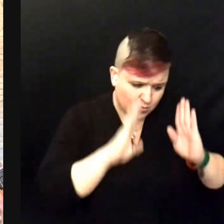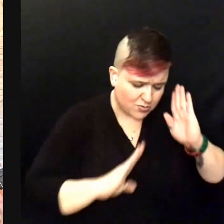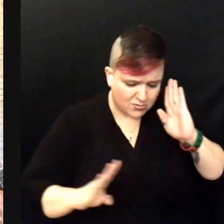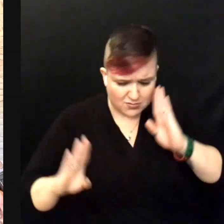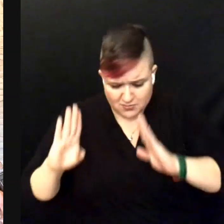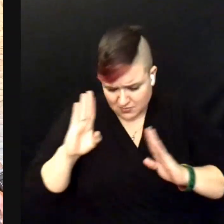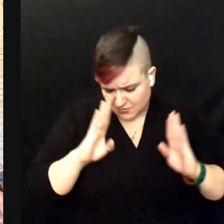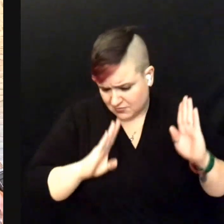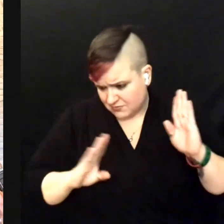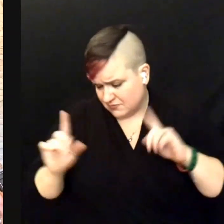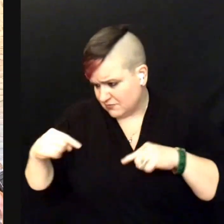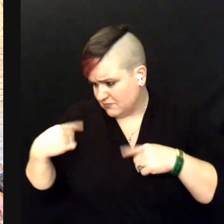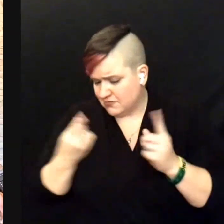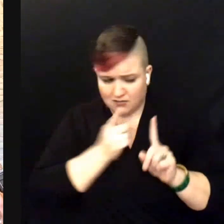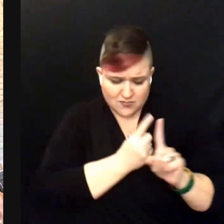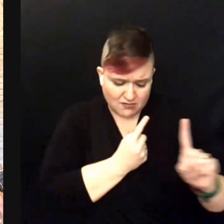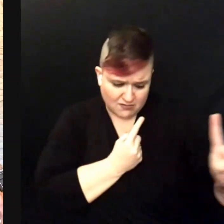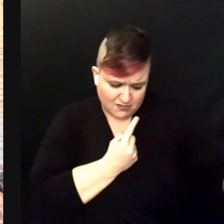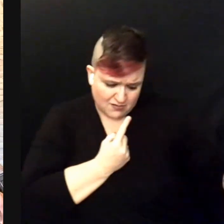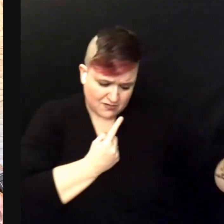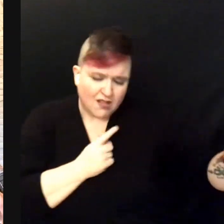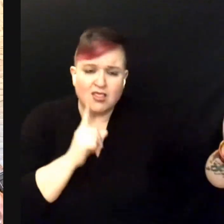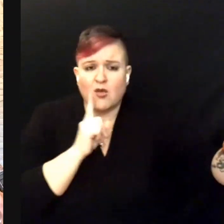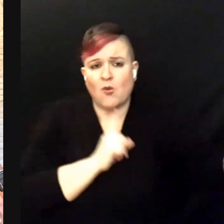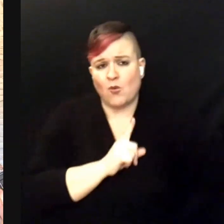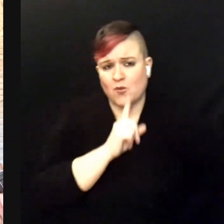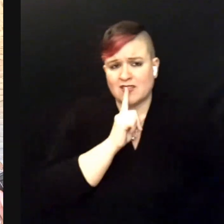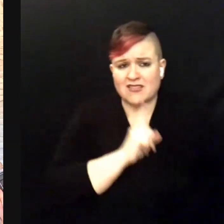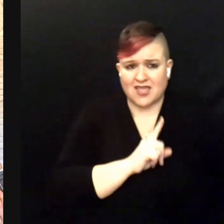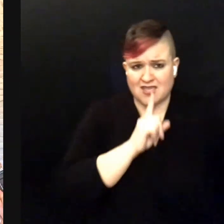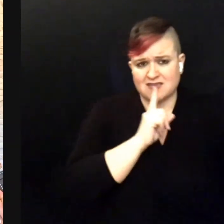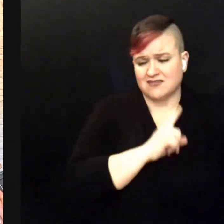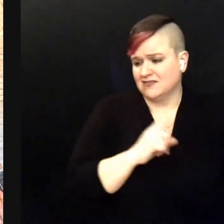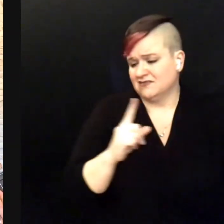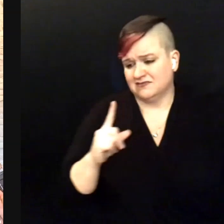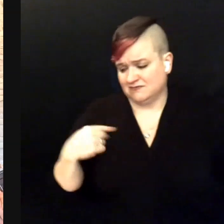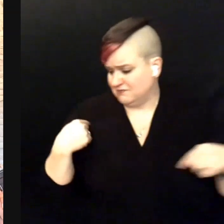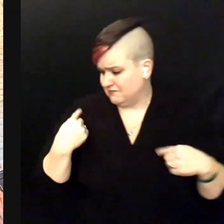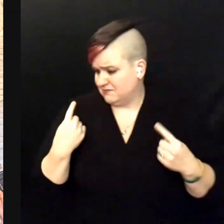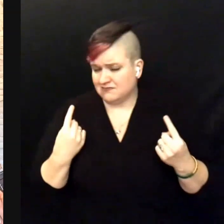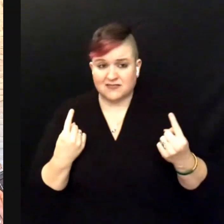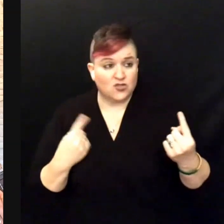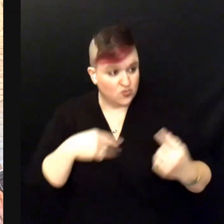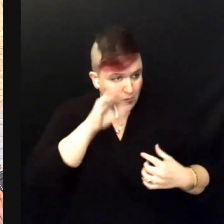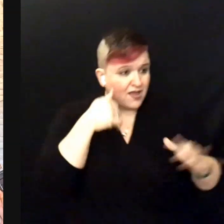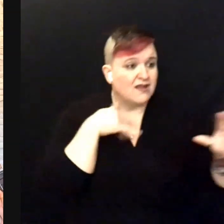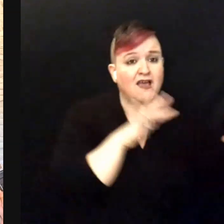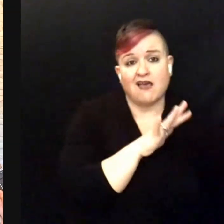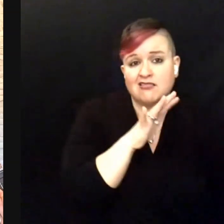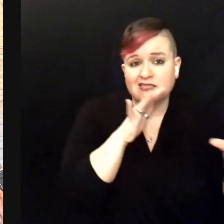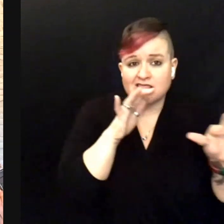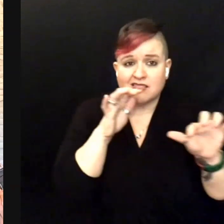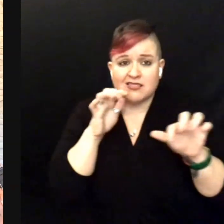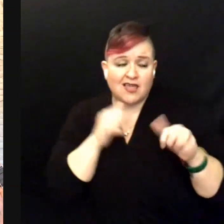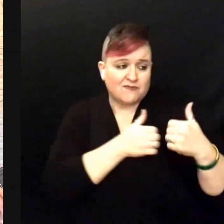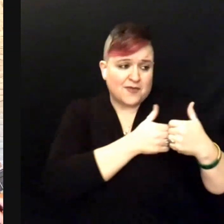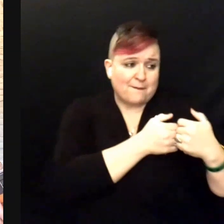I'm so lonesome all the time Since I left my baby behind